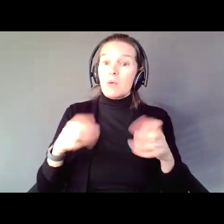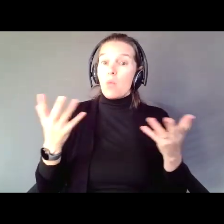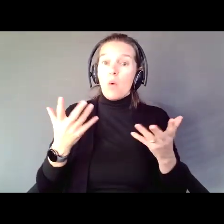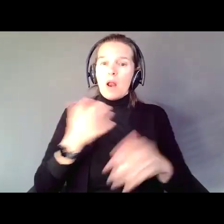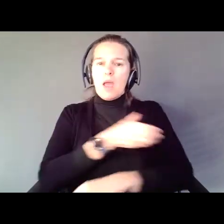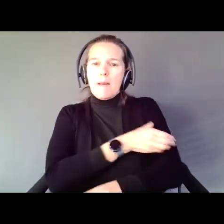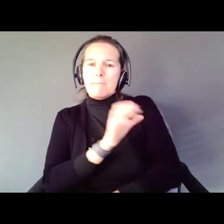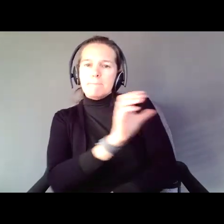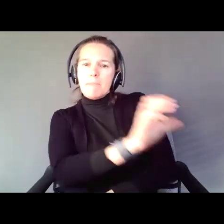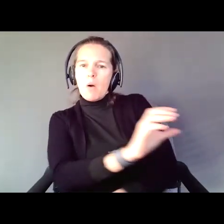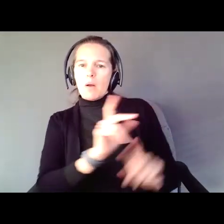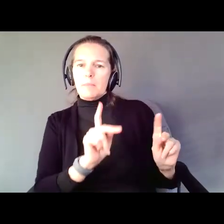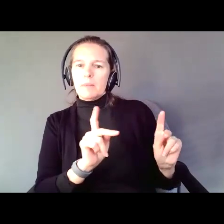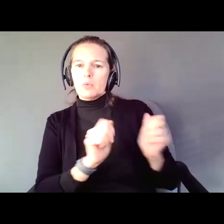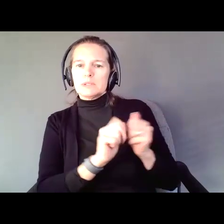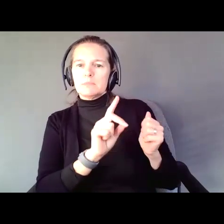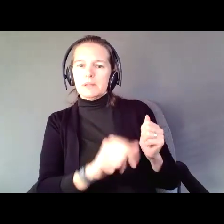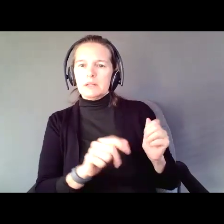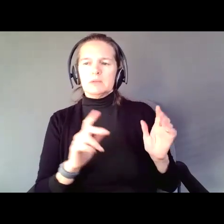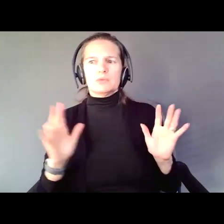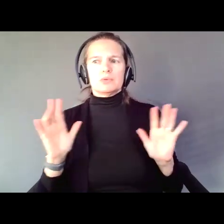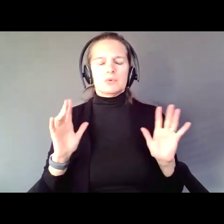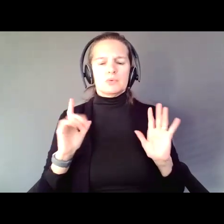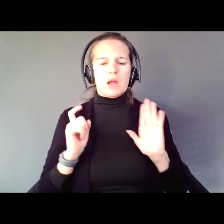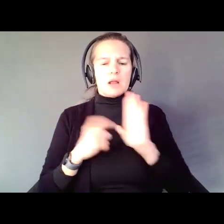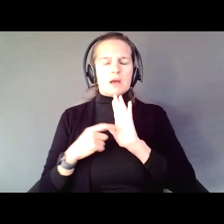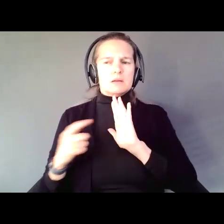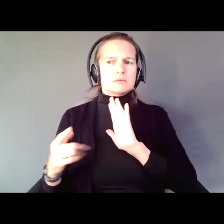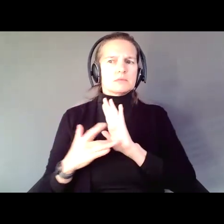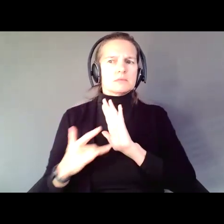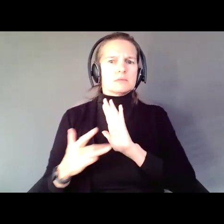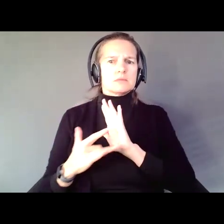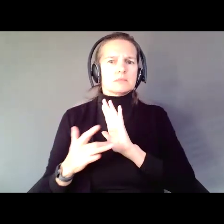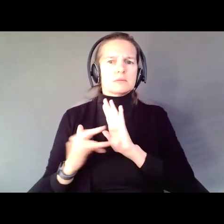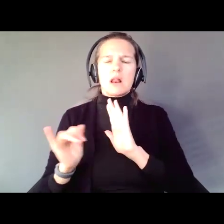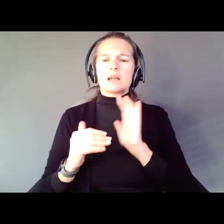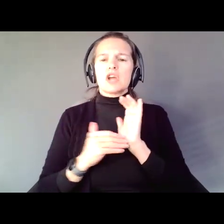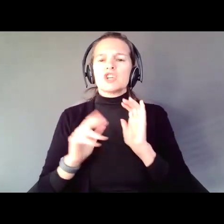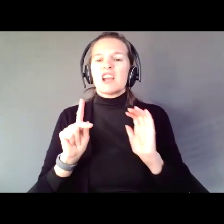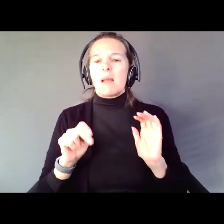Disabilities to recognize the potential abuse. Just like Dr. Khemka found. So, if you are giving me a choice between